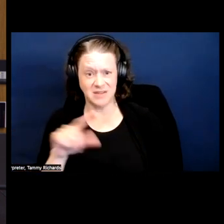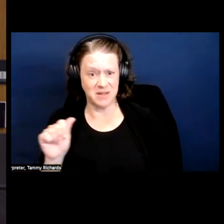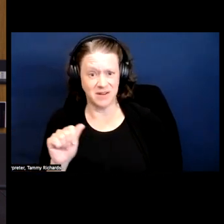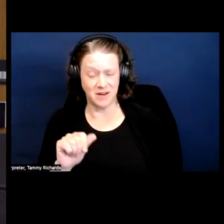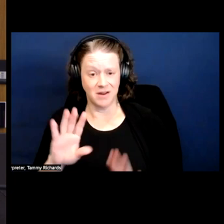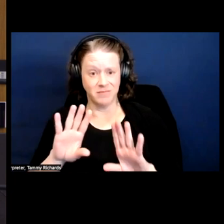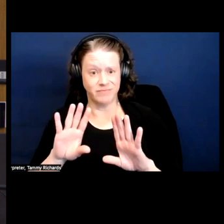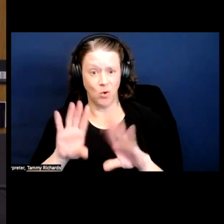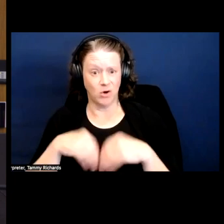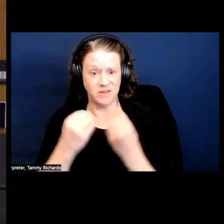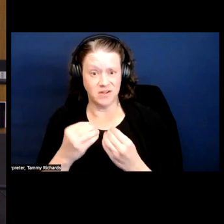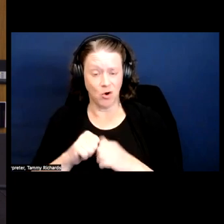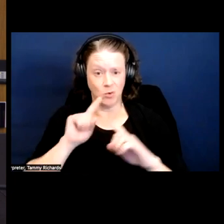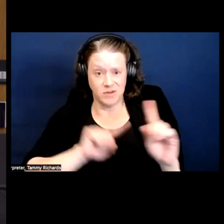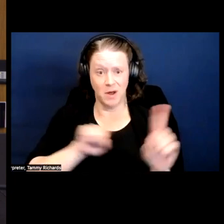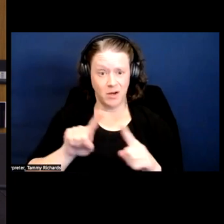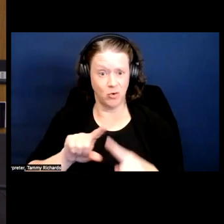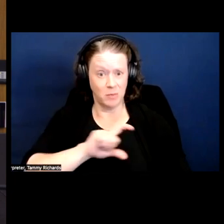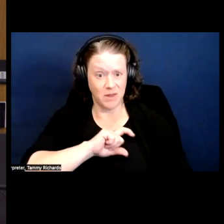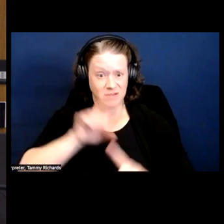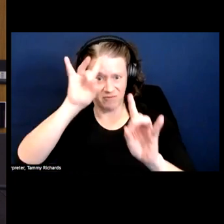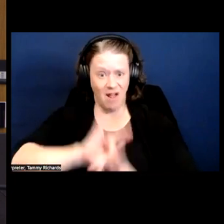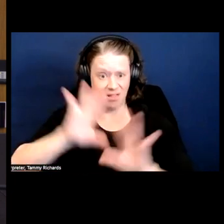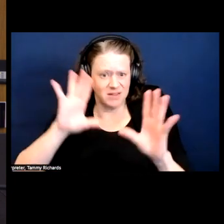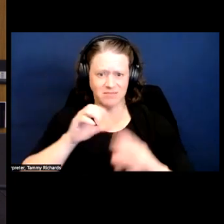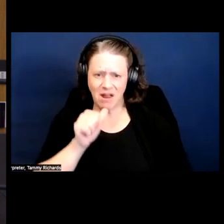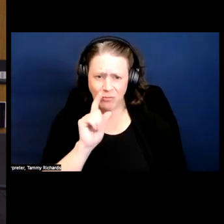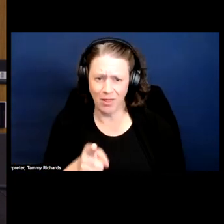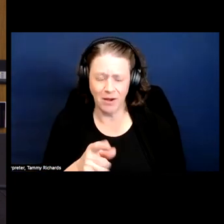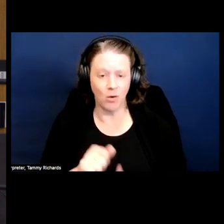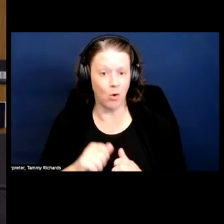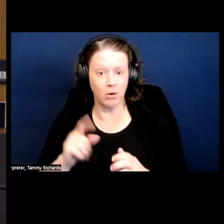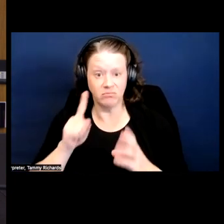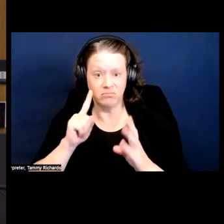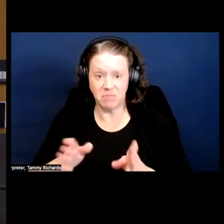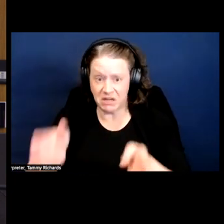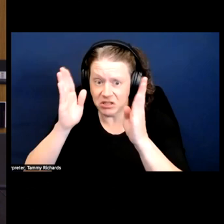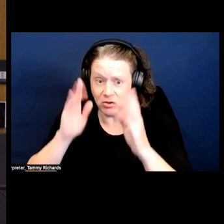responding to police violence, for example, or responding to violence particularly to communities of color.